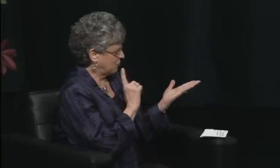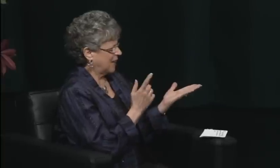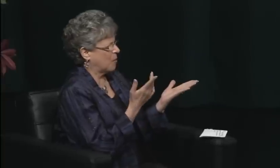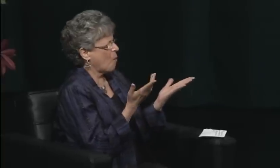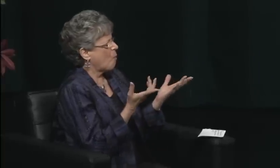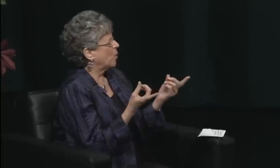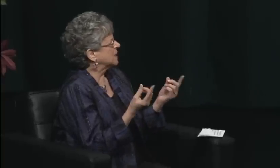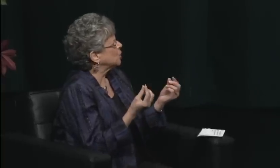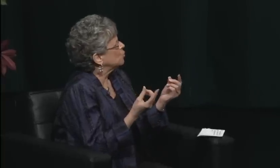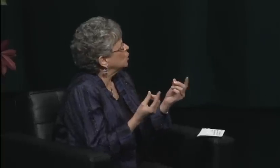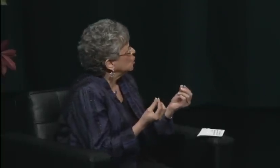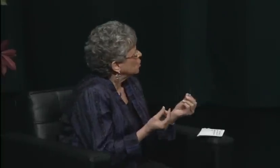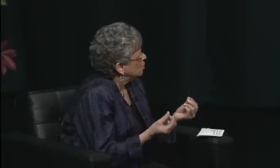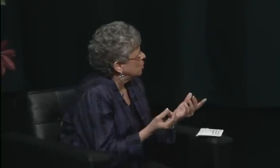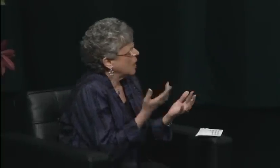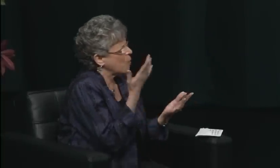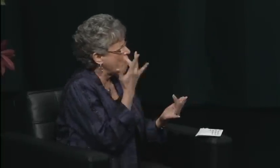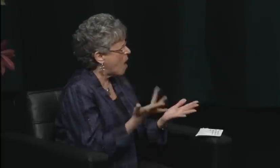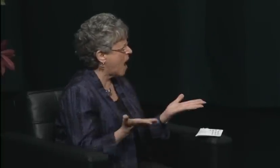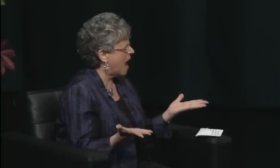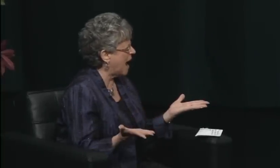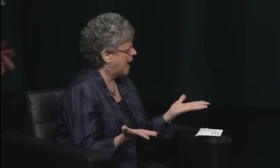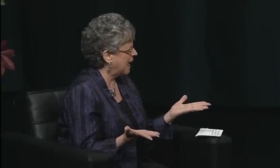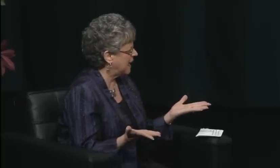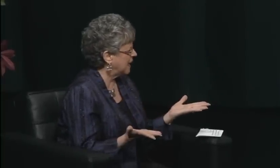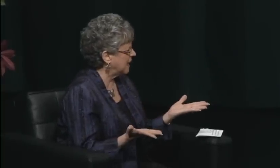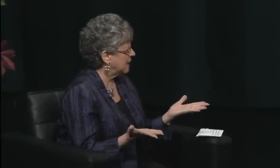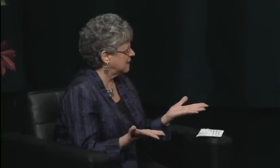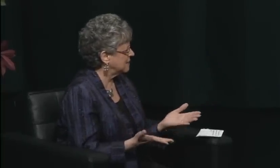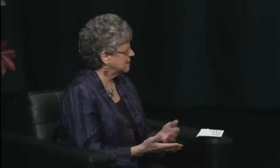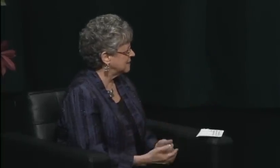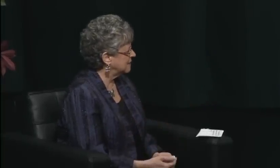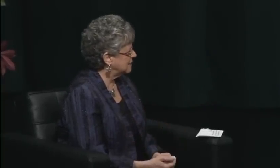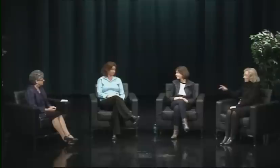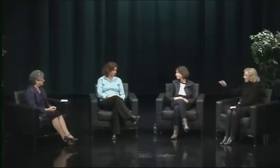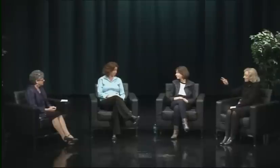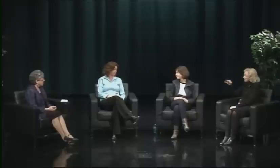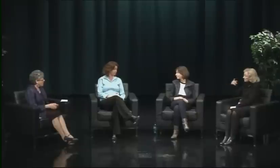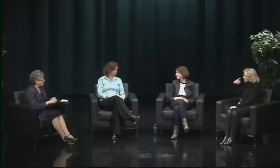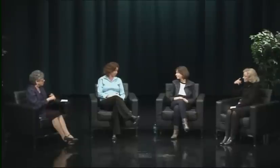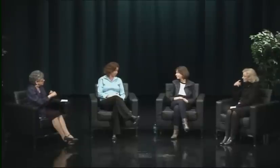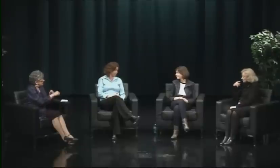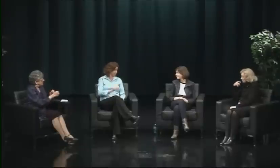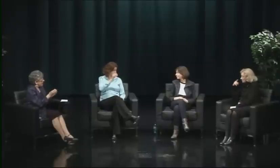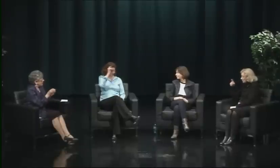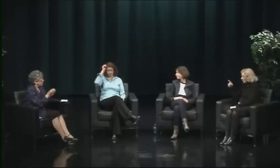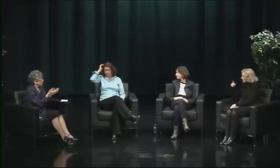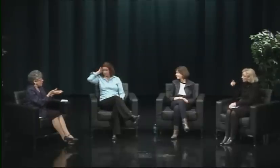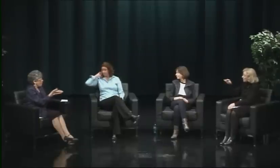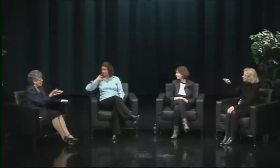and discrimination and all that goes along with that. So indeed, my prediction was proven right.